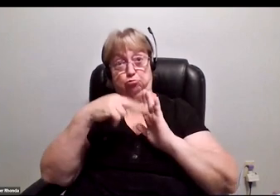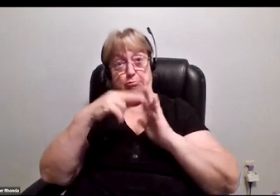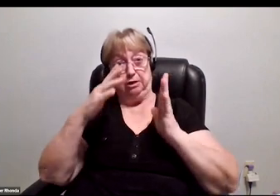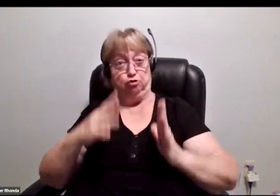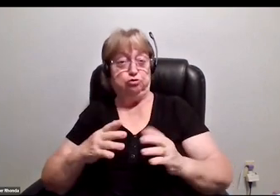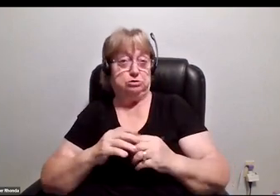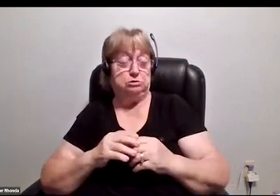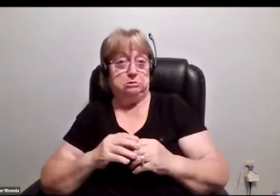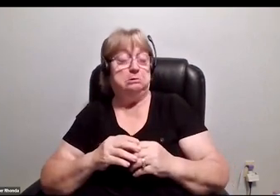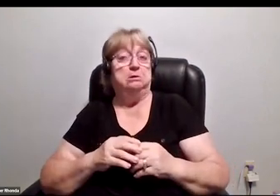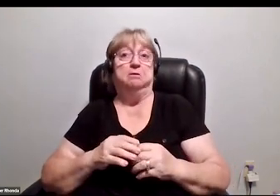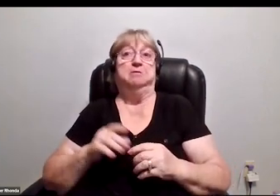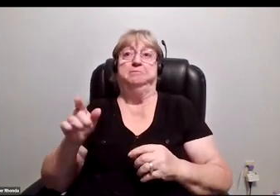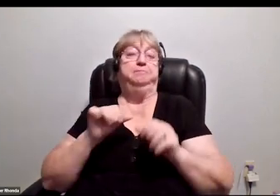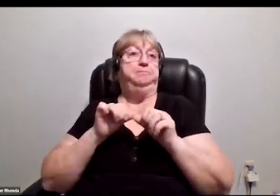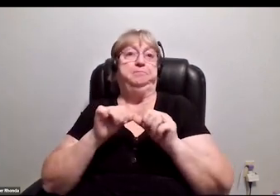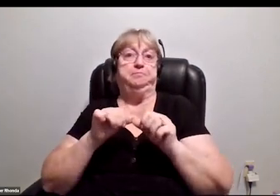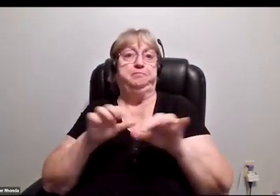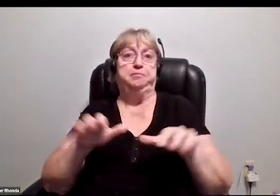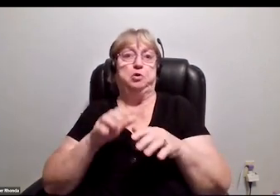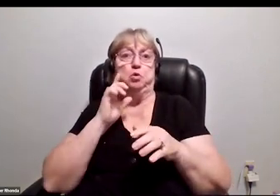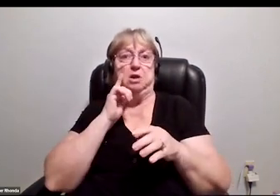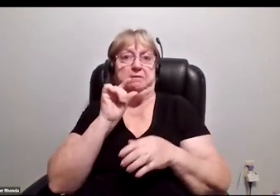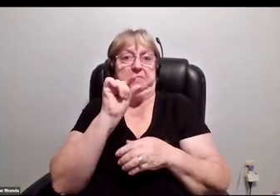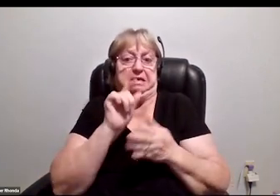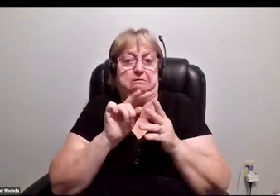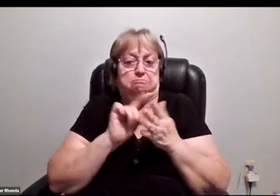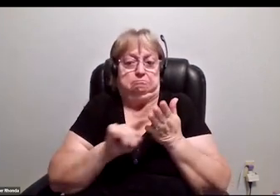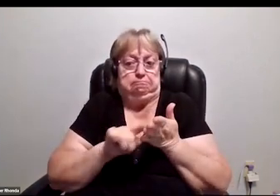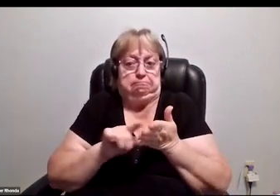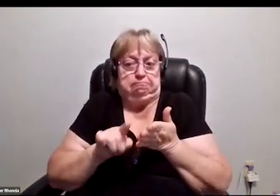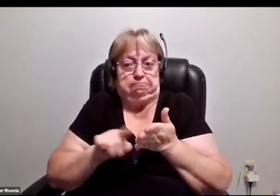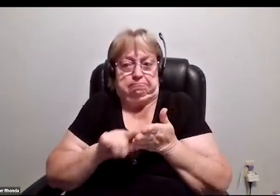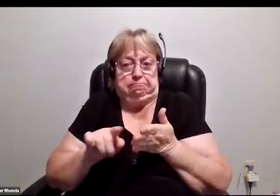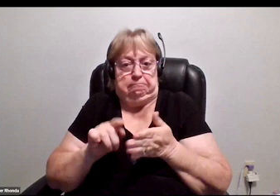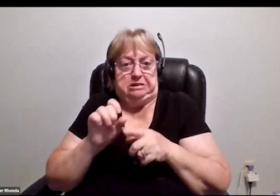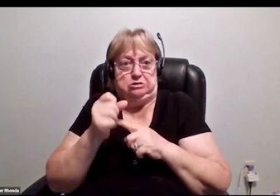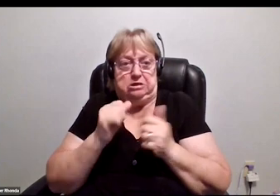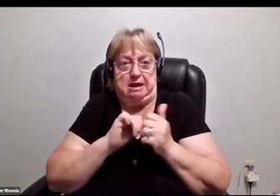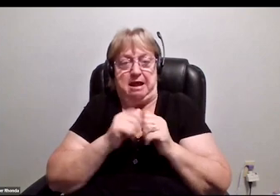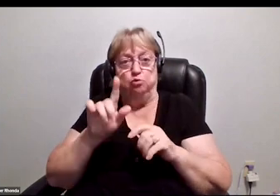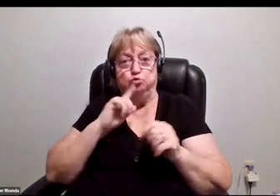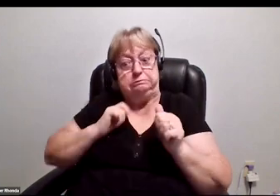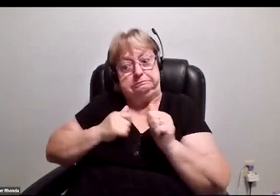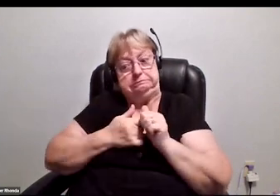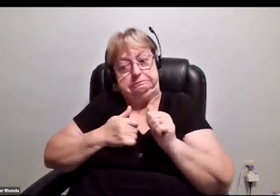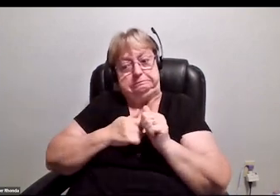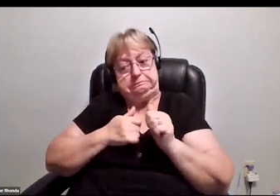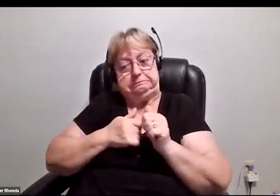They consistently do small mini-research situations on how to keep all of their new updates accessible